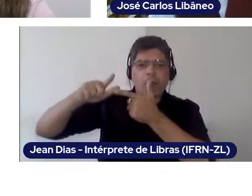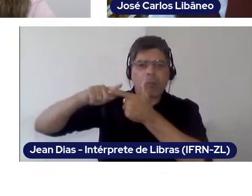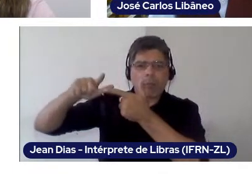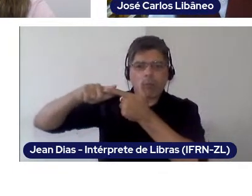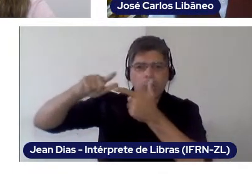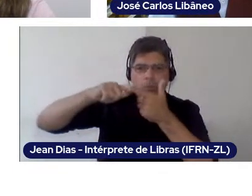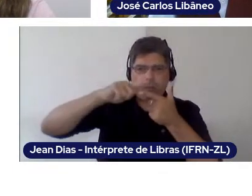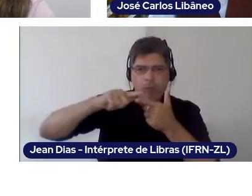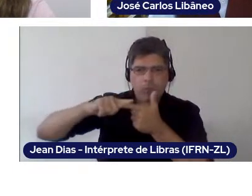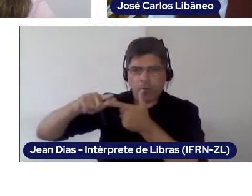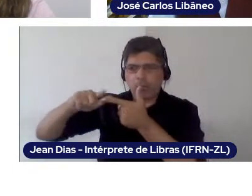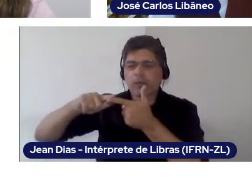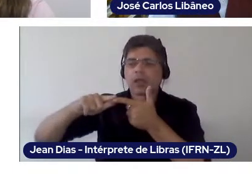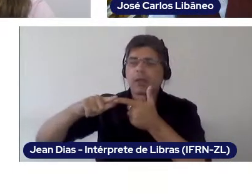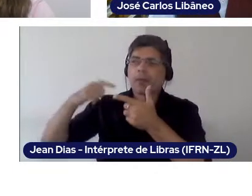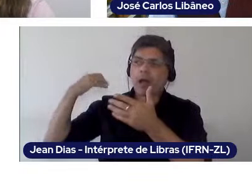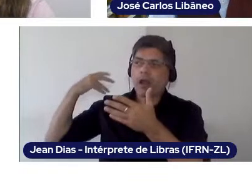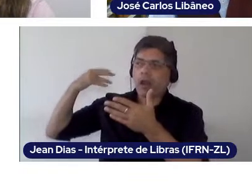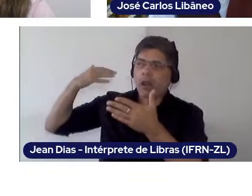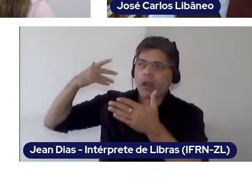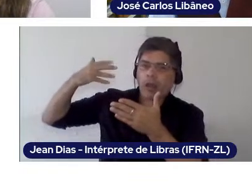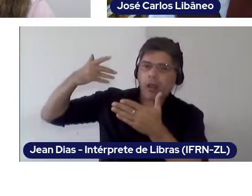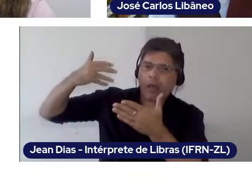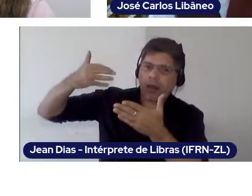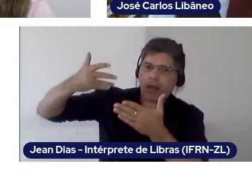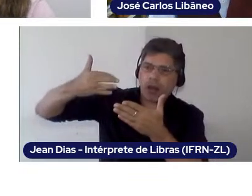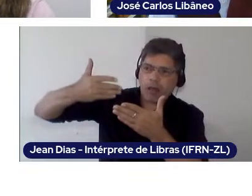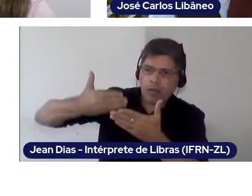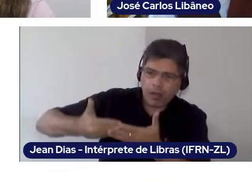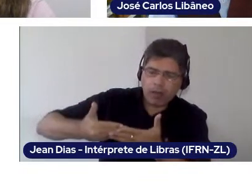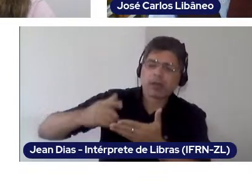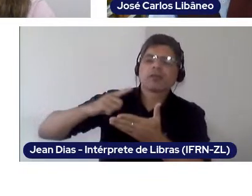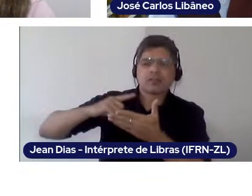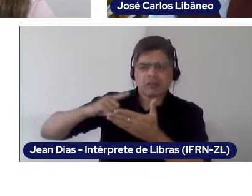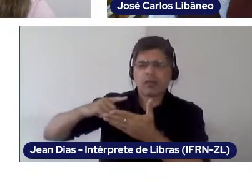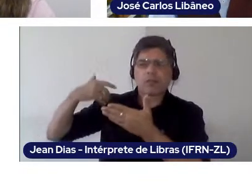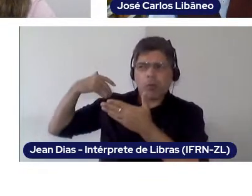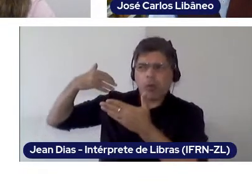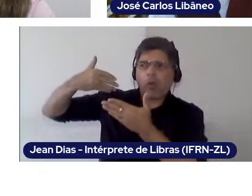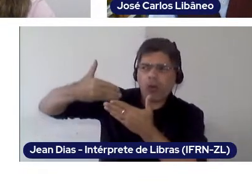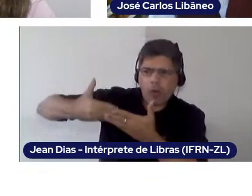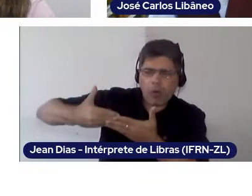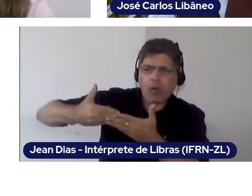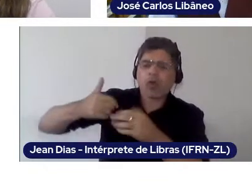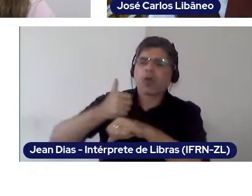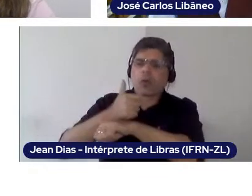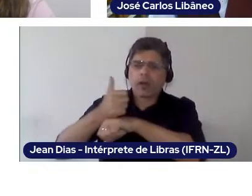that was already happening in Brazil. We already were having problens in terms of quality of education: